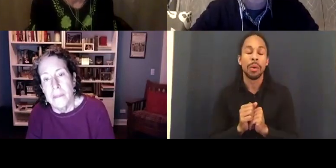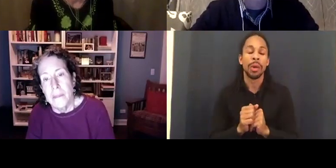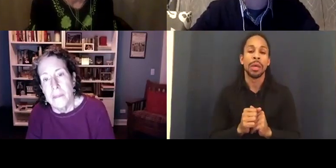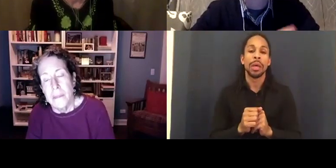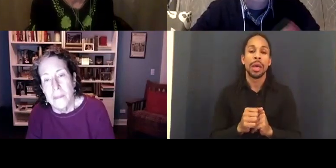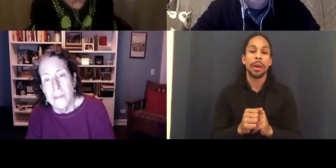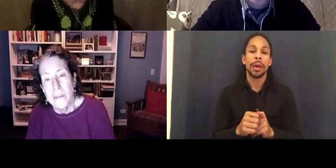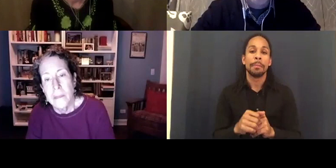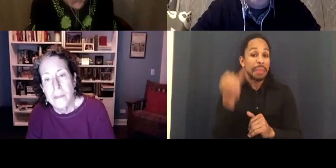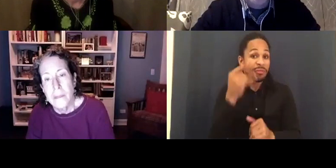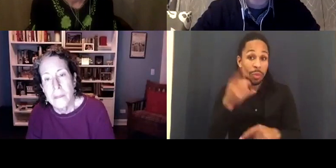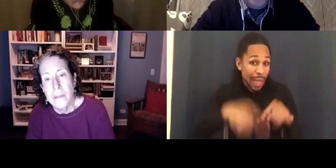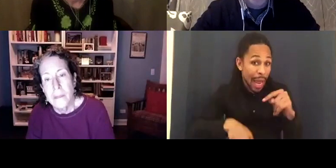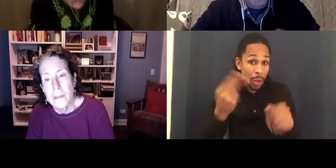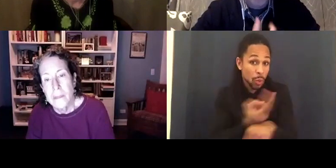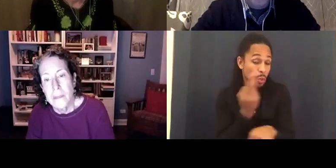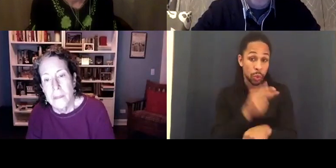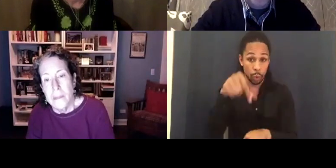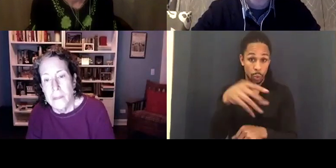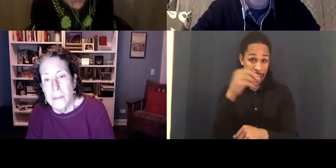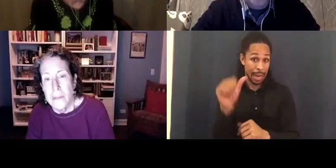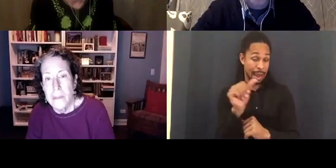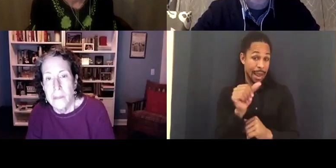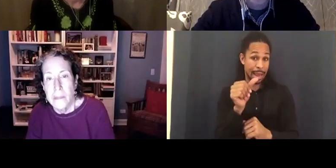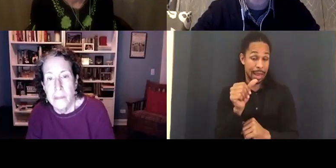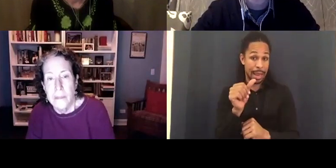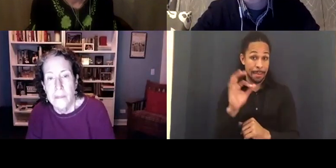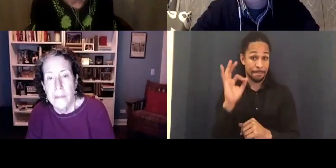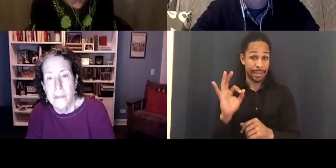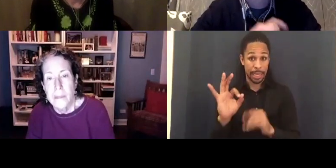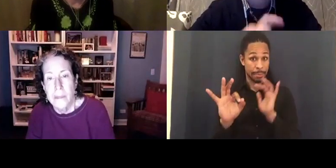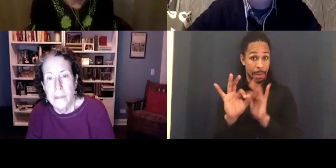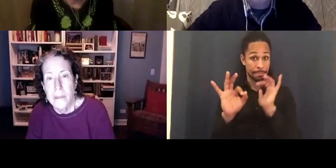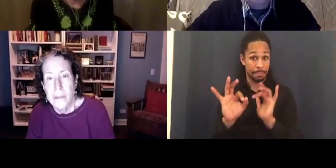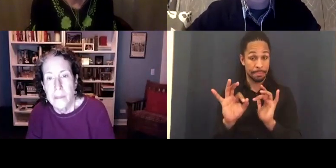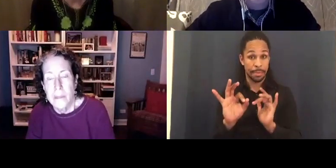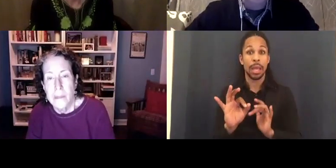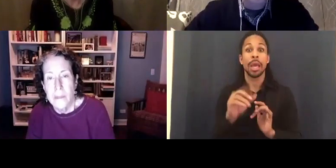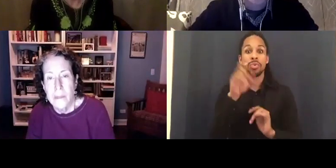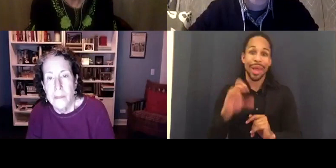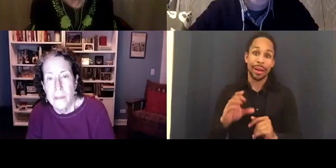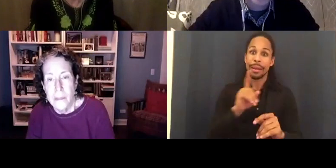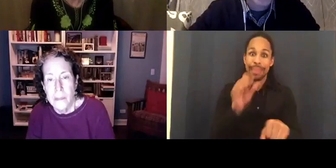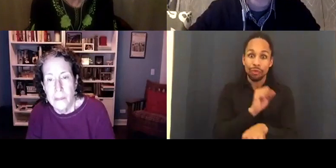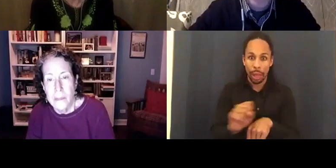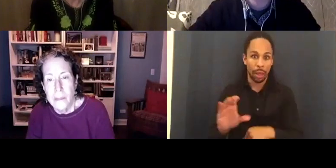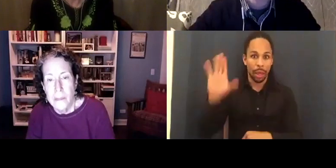for some reason, or needs to use a voice question, raise your hand. There's a raise your hand button I believe.